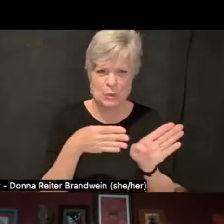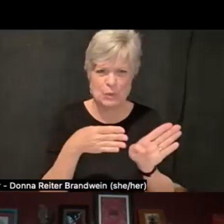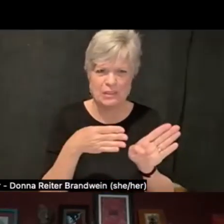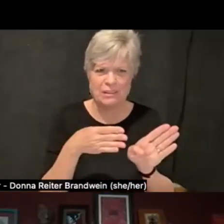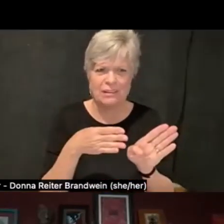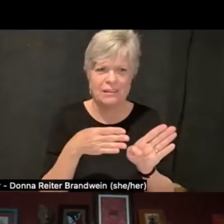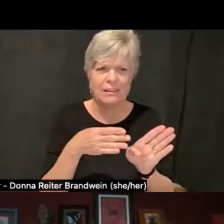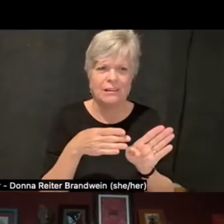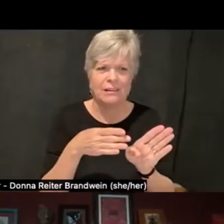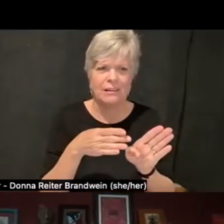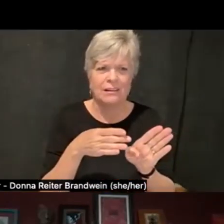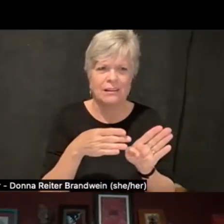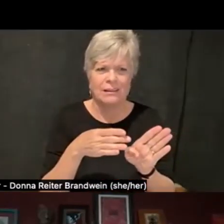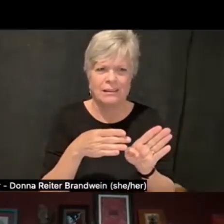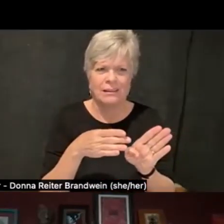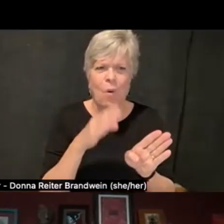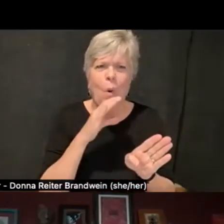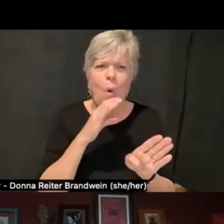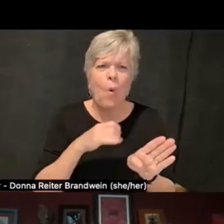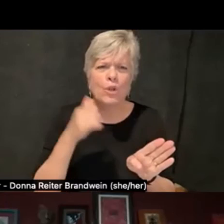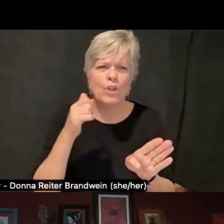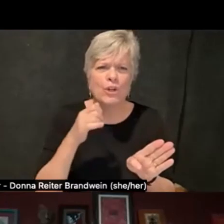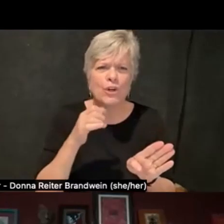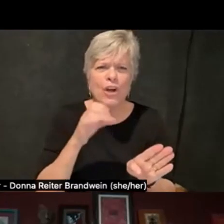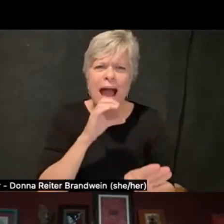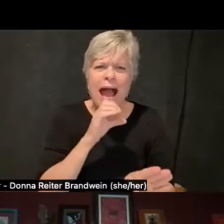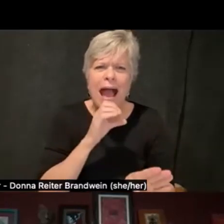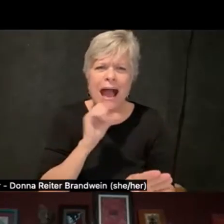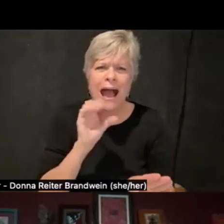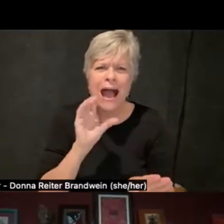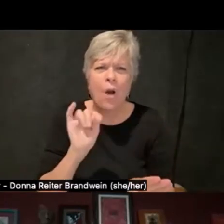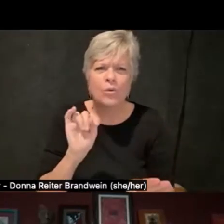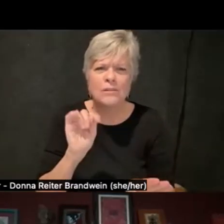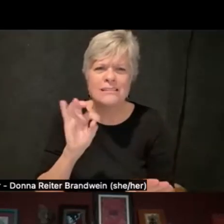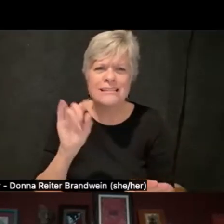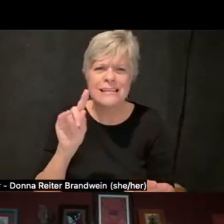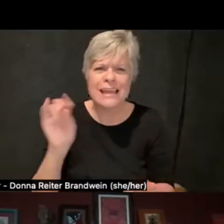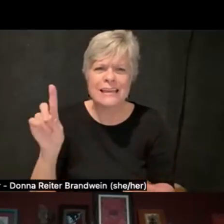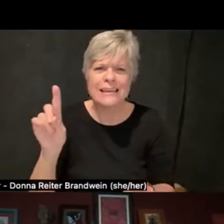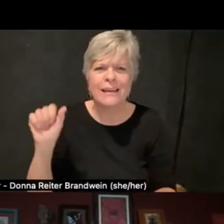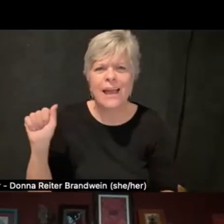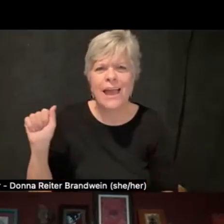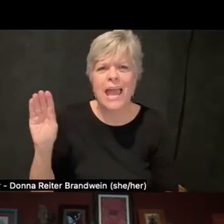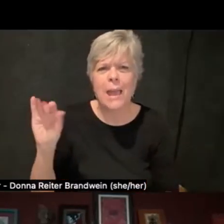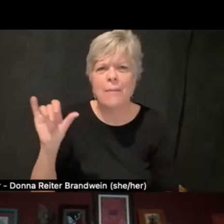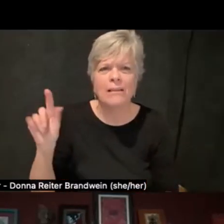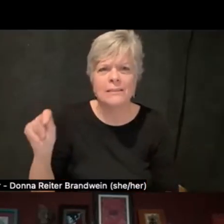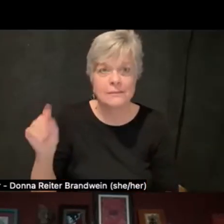sort of older, outdated, ableist information. And one